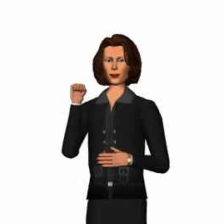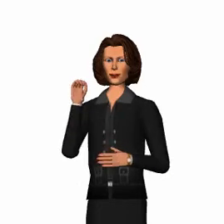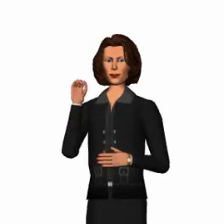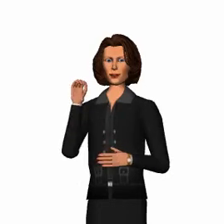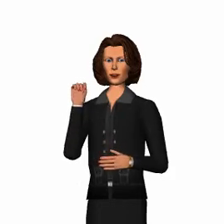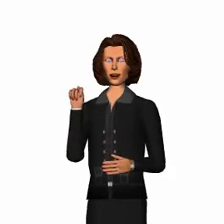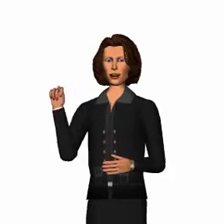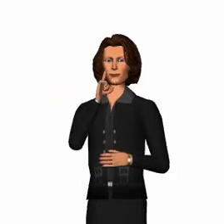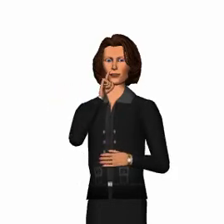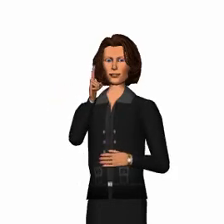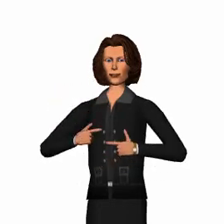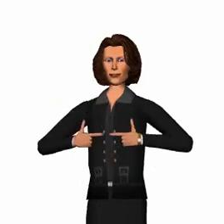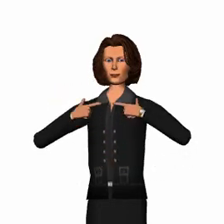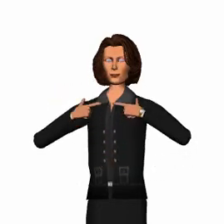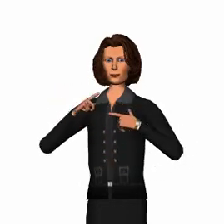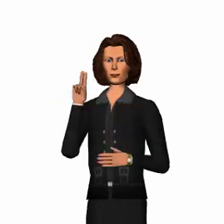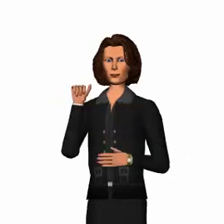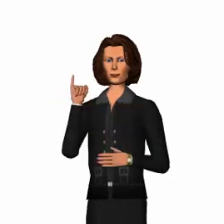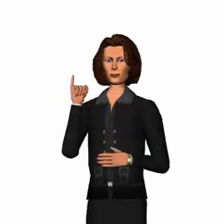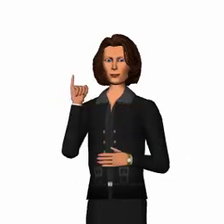So the existing UI Options Panel